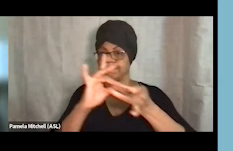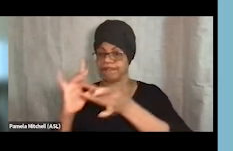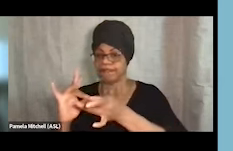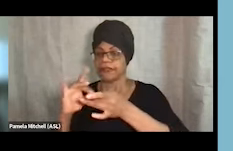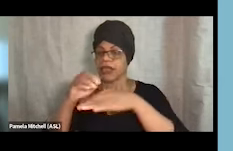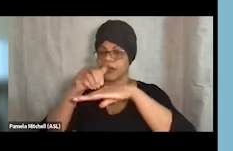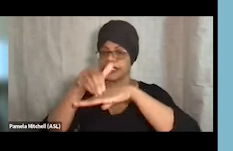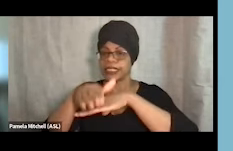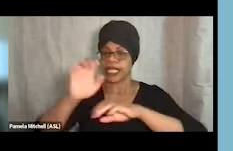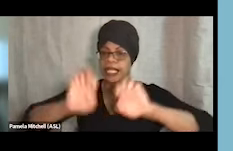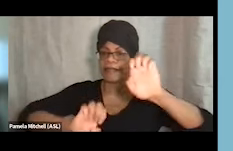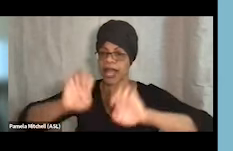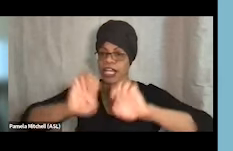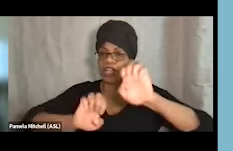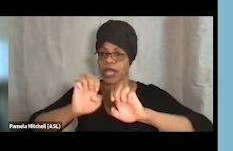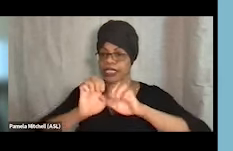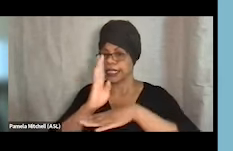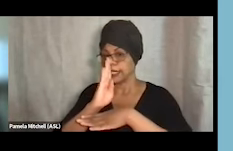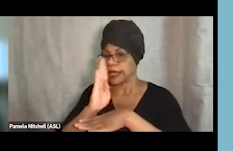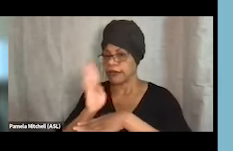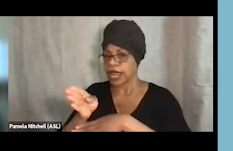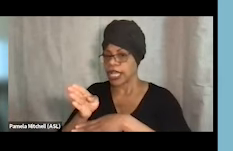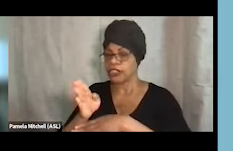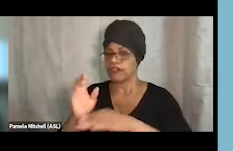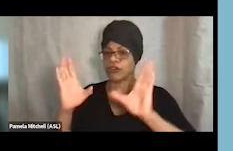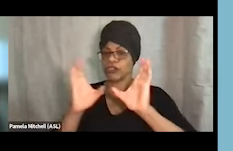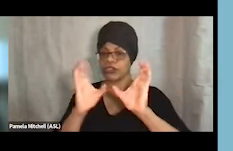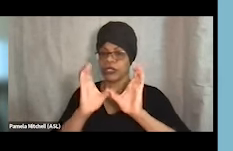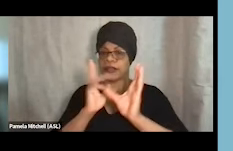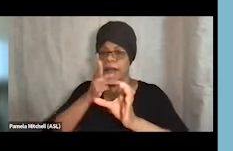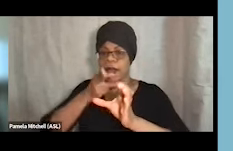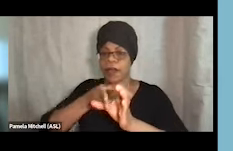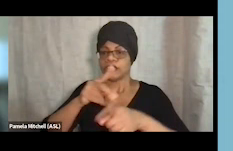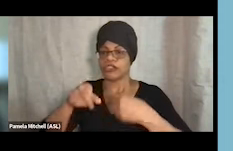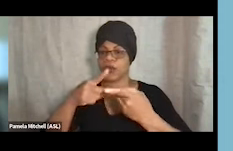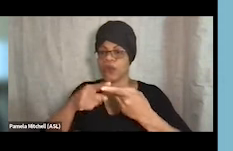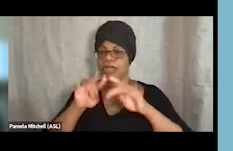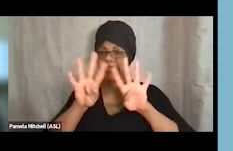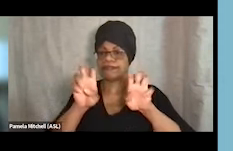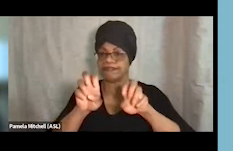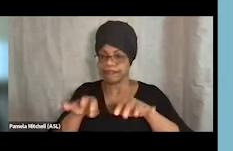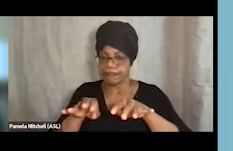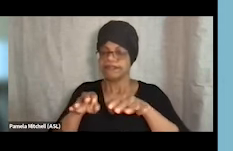and you'll be redirected to a certificate of participation after you complete that really brief post-event survey.